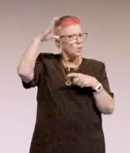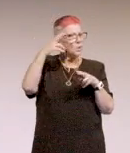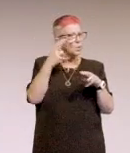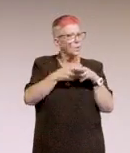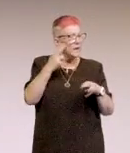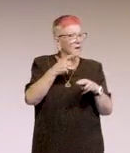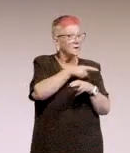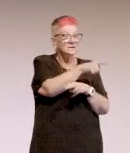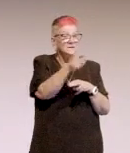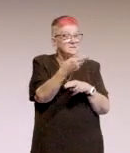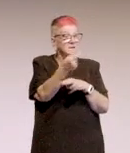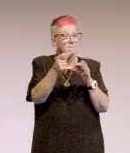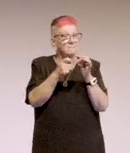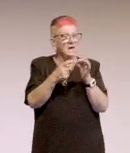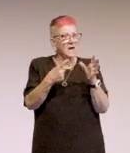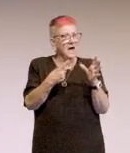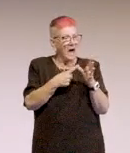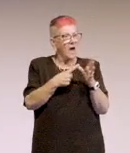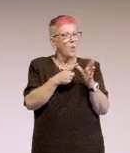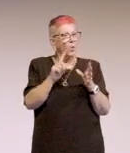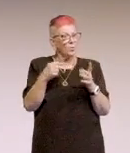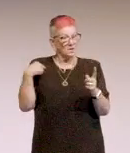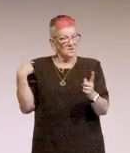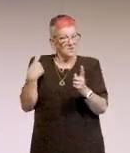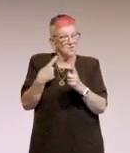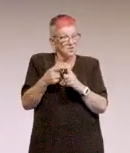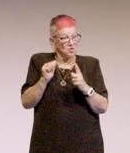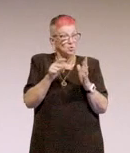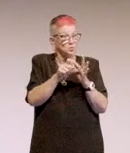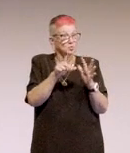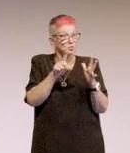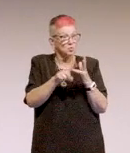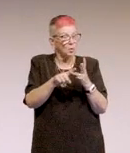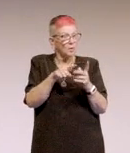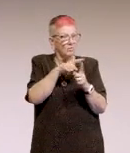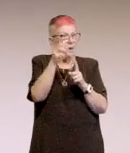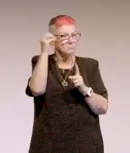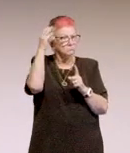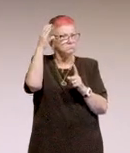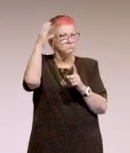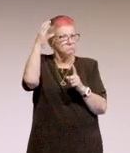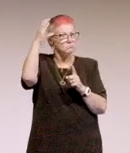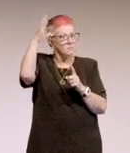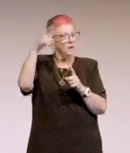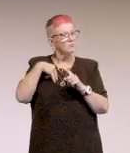just from the few things that we've done so far, and yeah, I'm really proud of them.